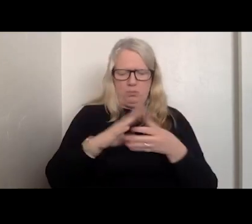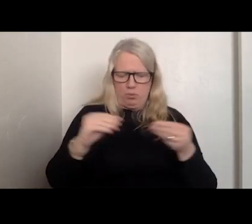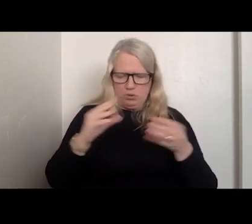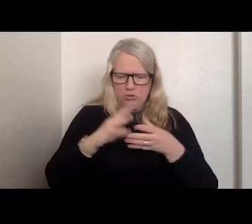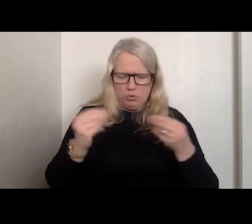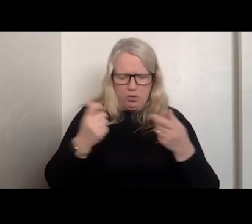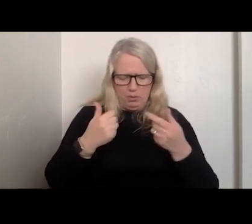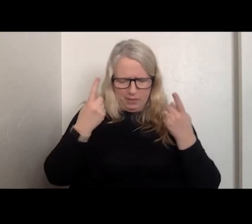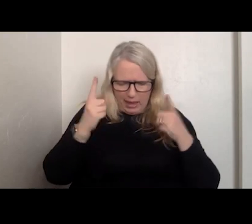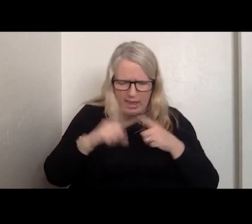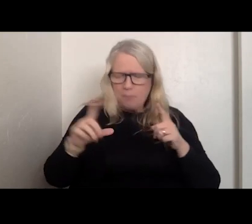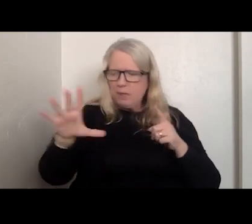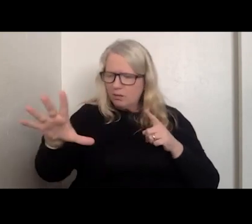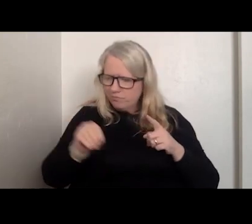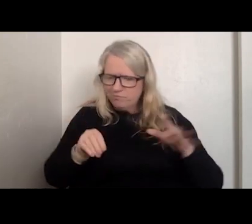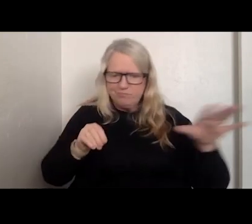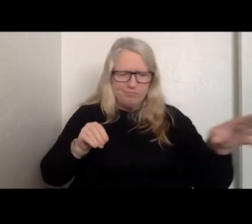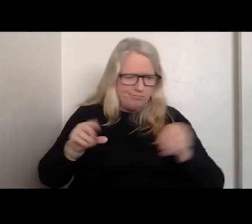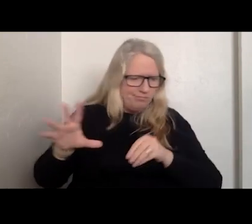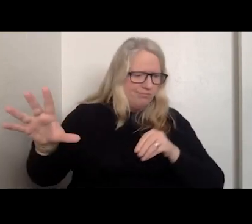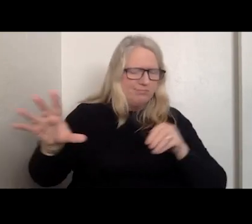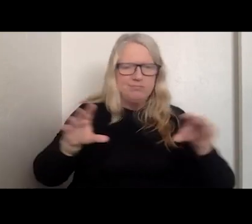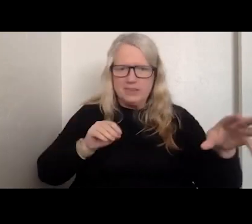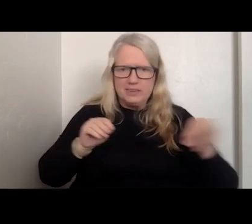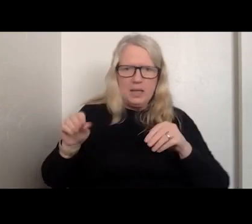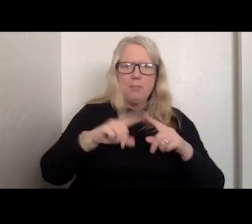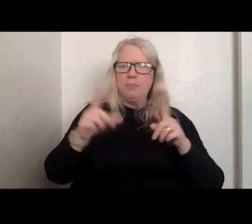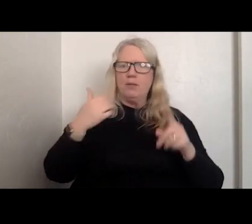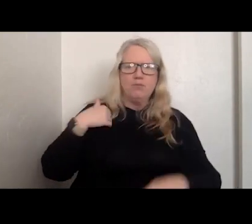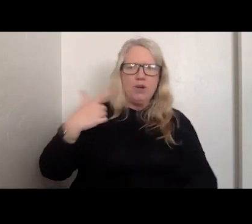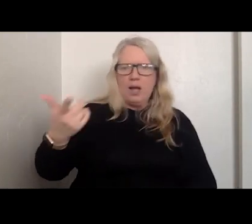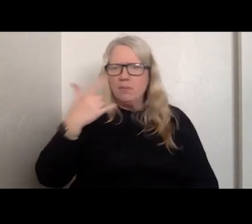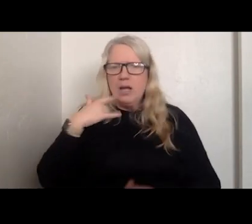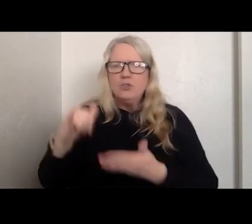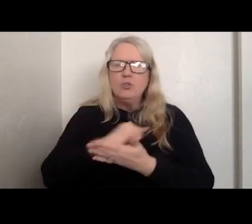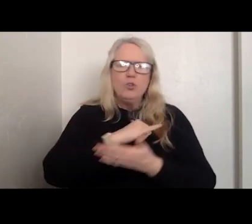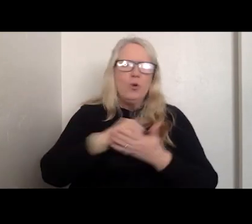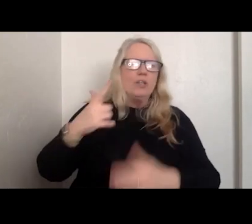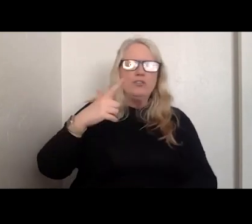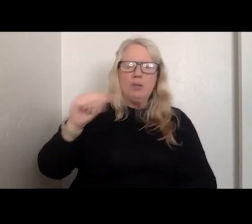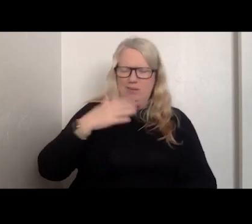PATH FROM NEW YORK OR GEORGIA OR OKLAHOMA. THIS IS MY 23RD AREA